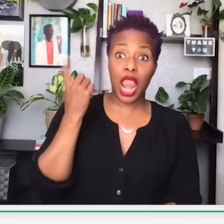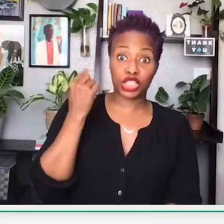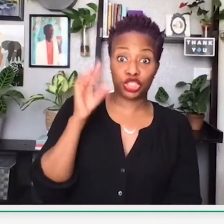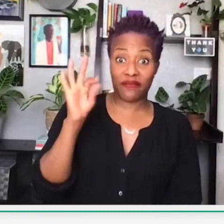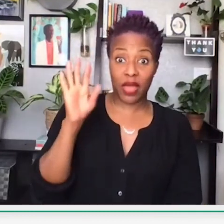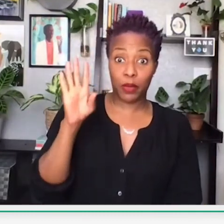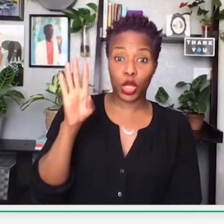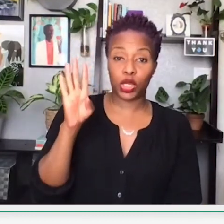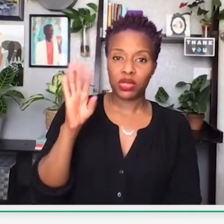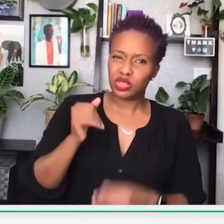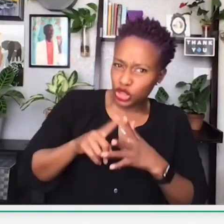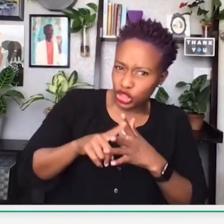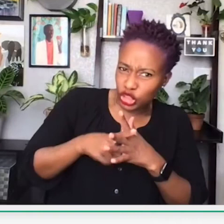from February of last year.